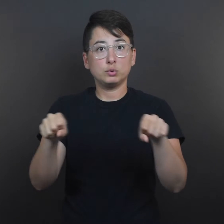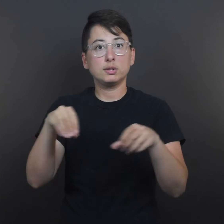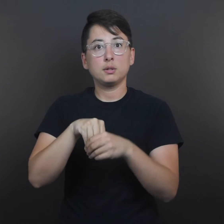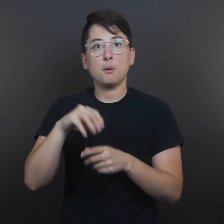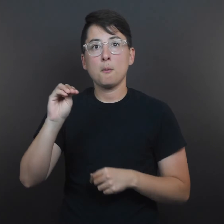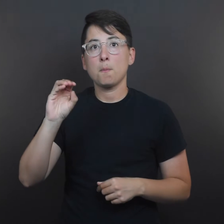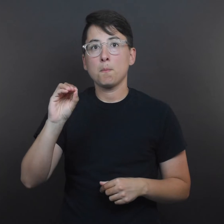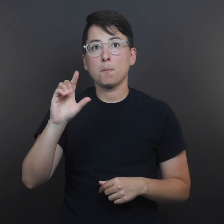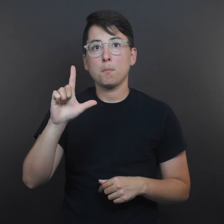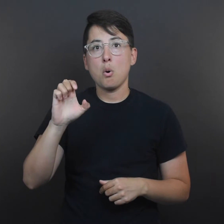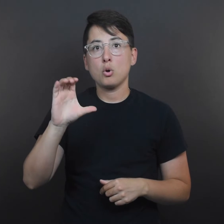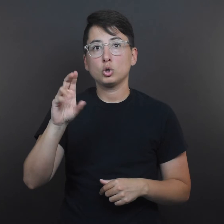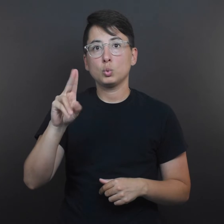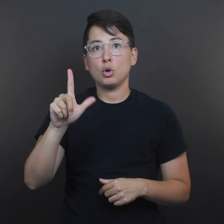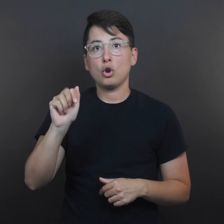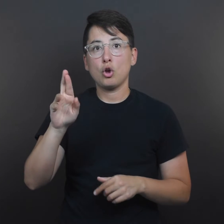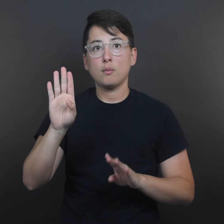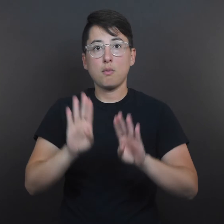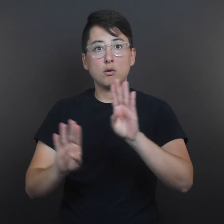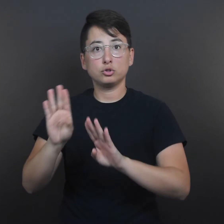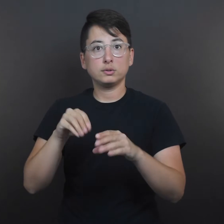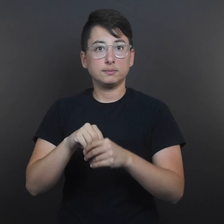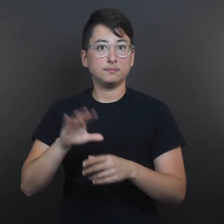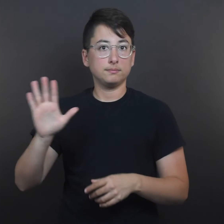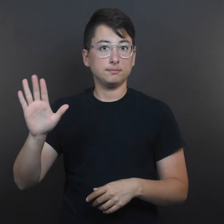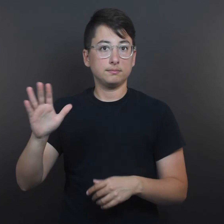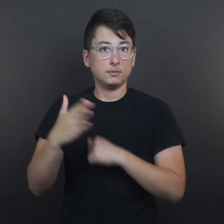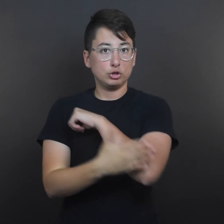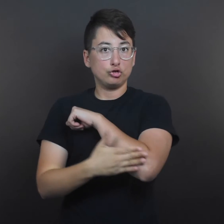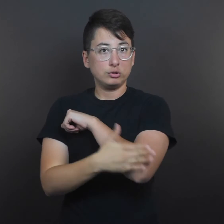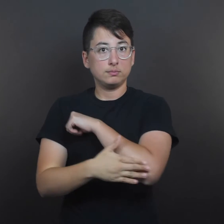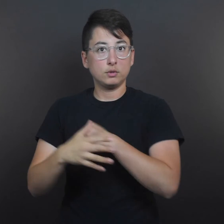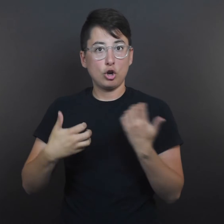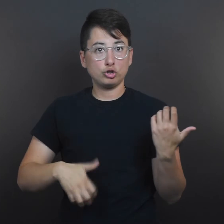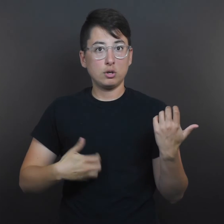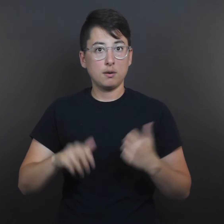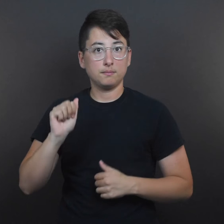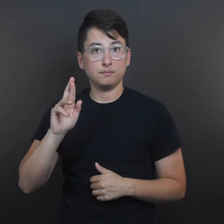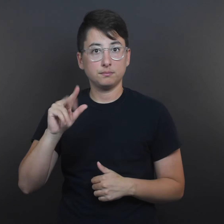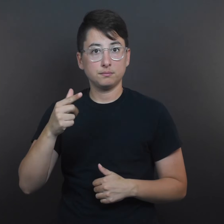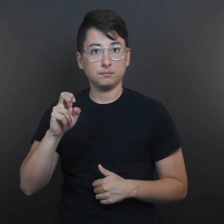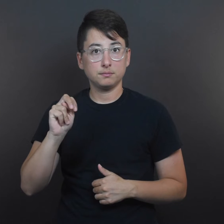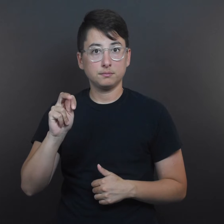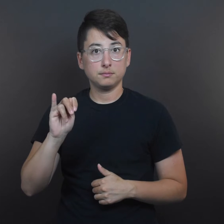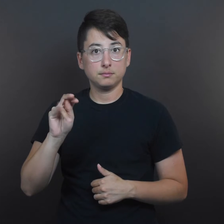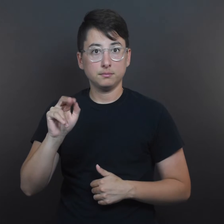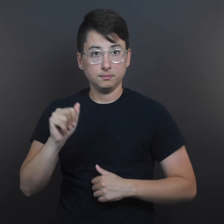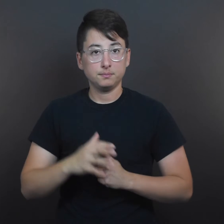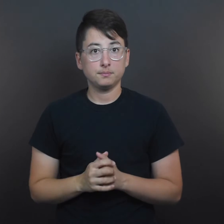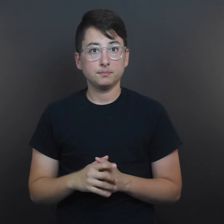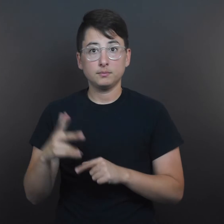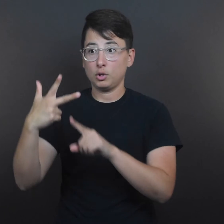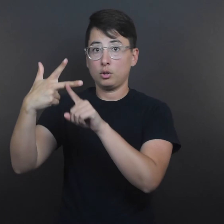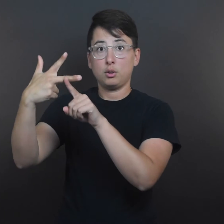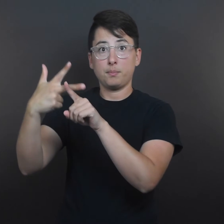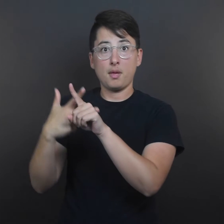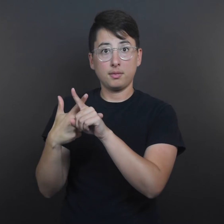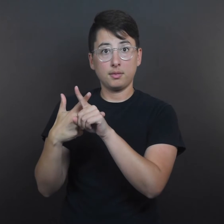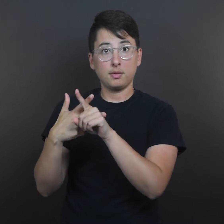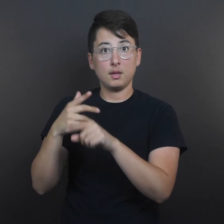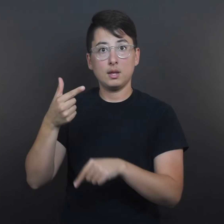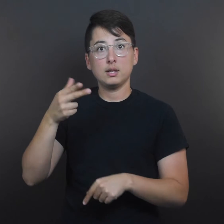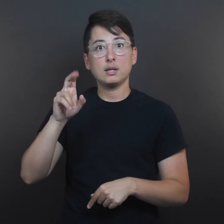after earning a master’s degree in molecular biology in her native Argentina. A three-month